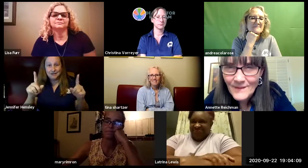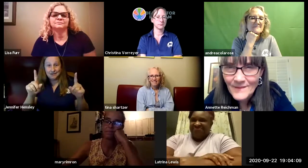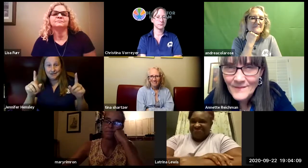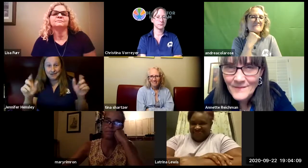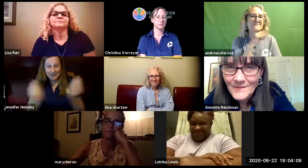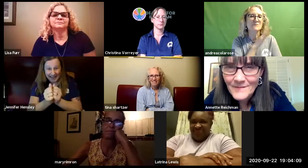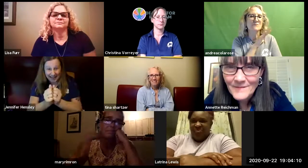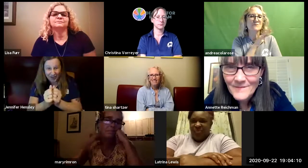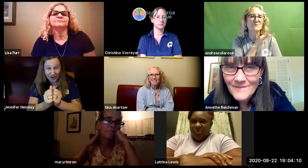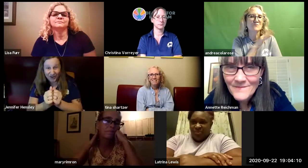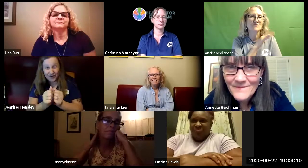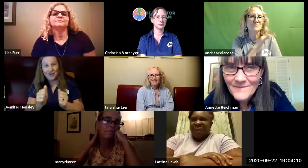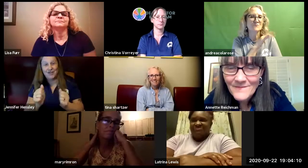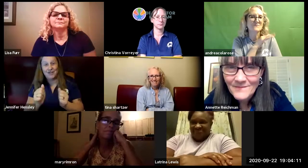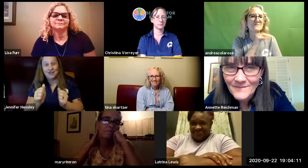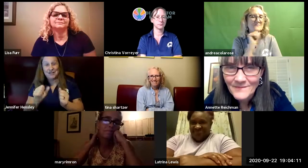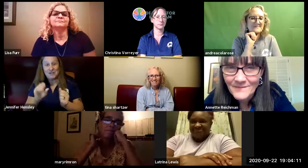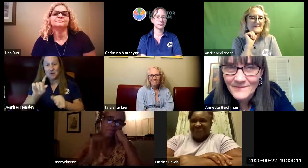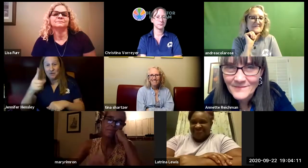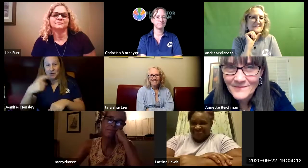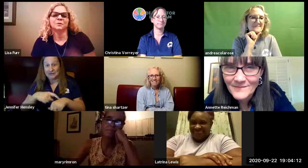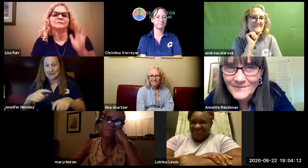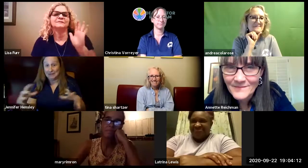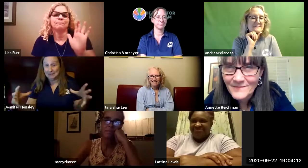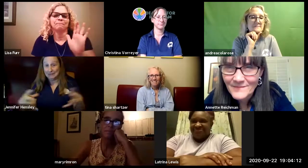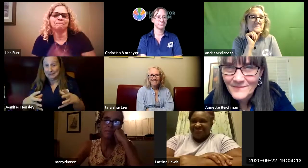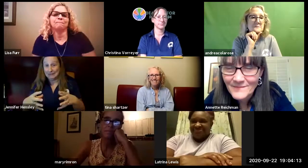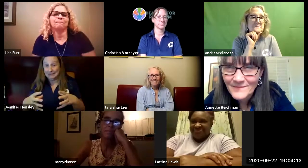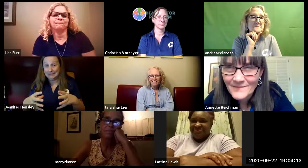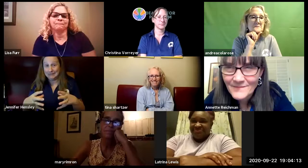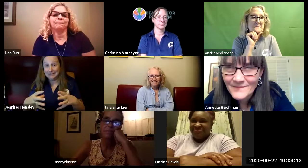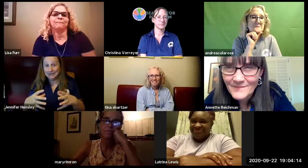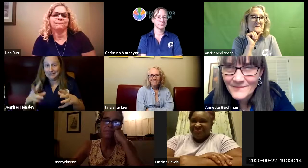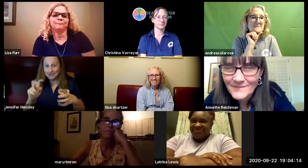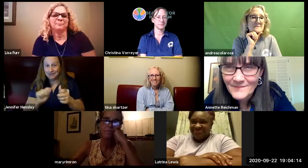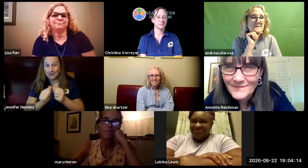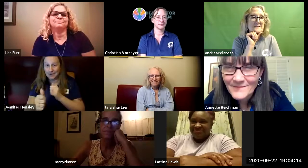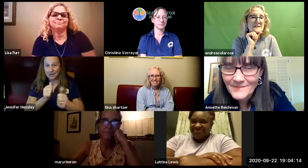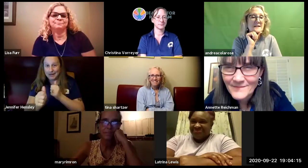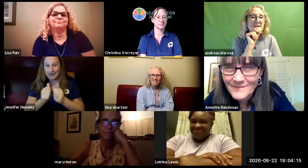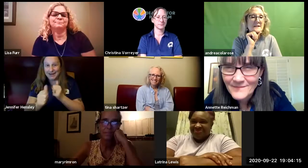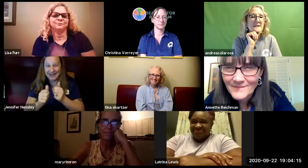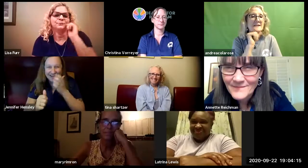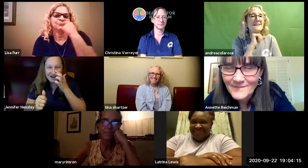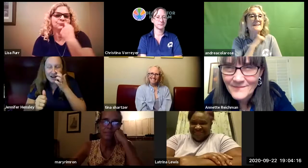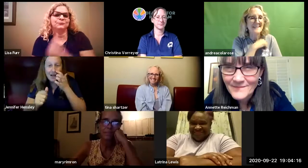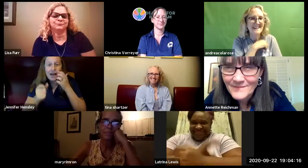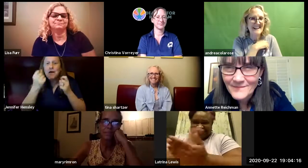and asd together